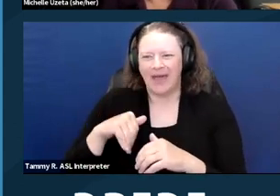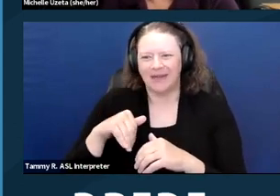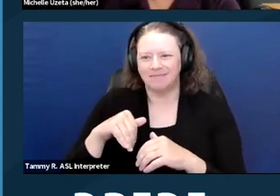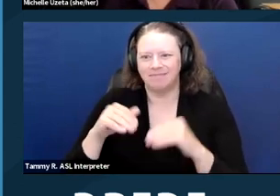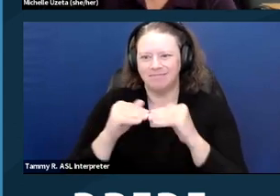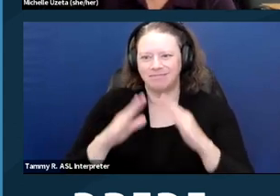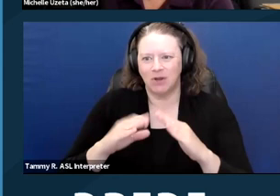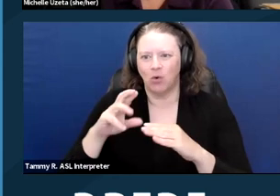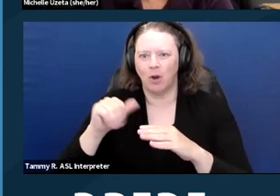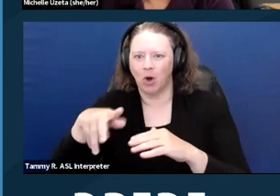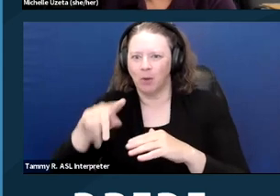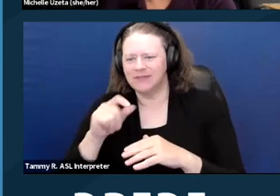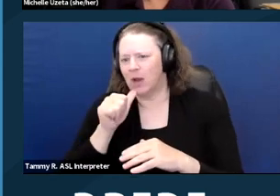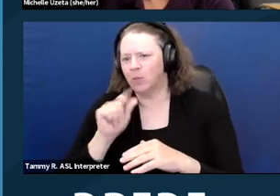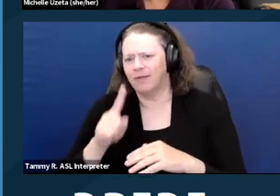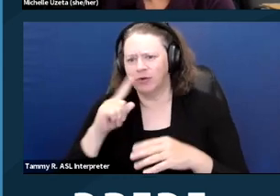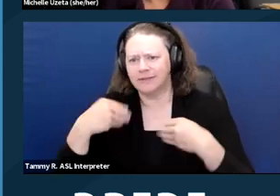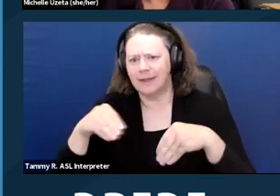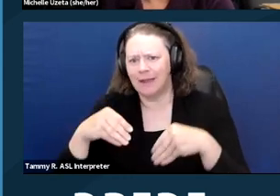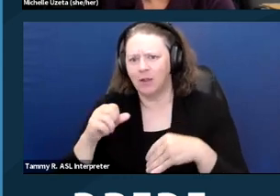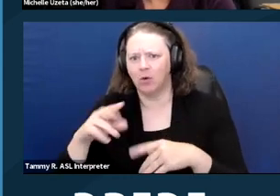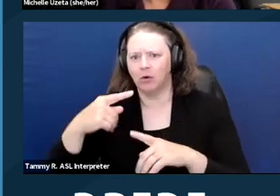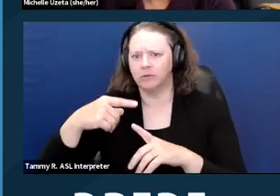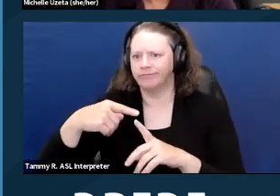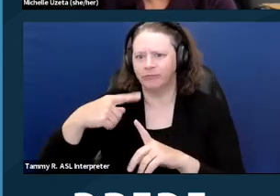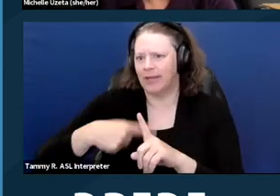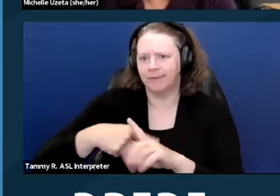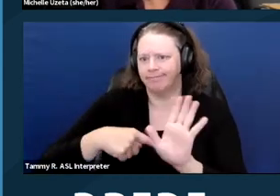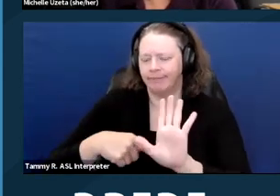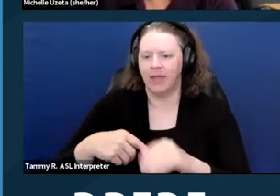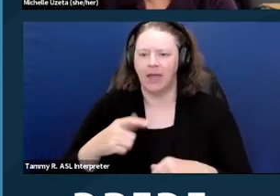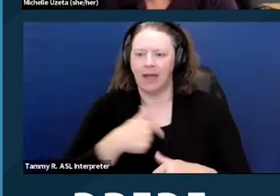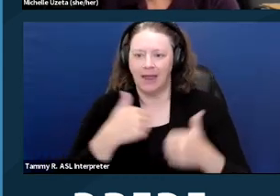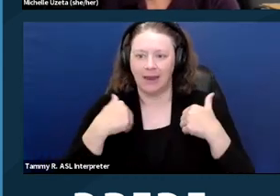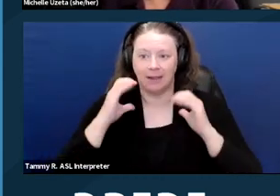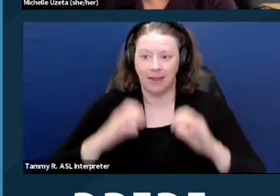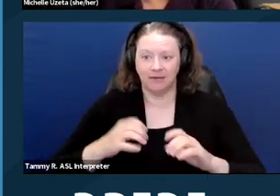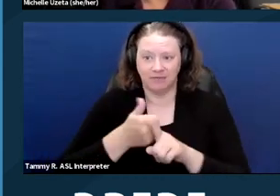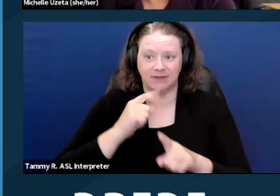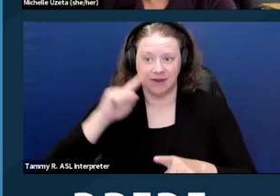I had a client once who was deaf and went to look at an advertised housing unit,